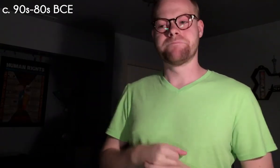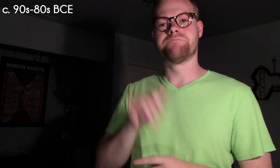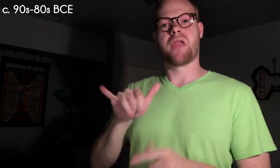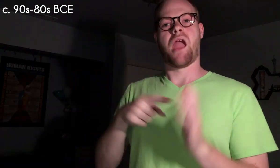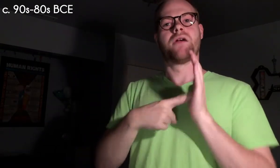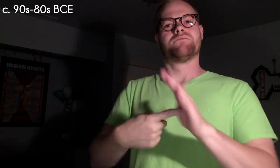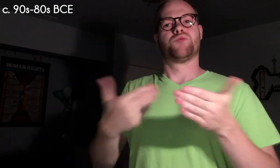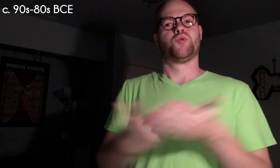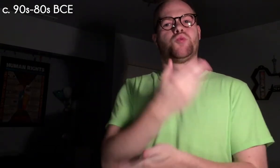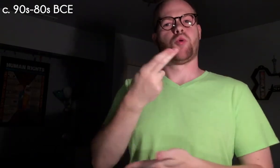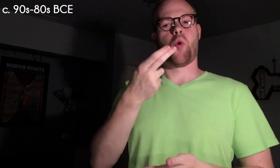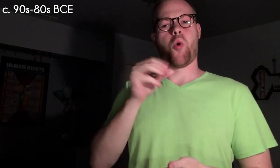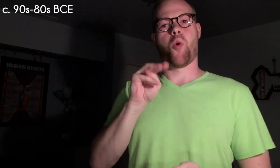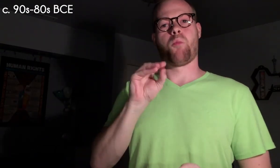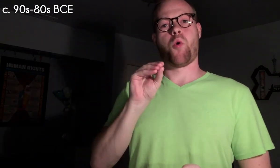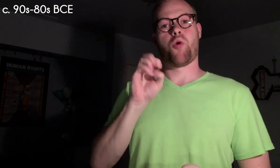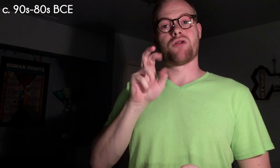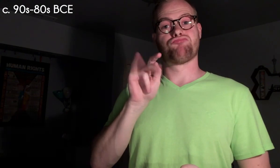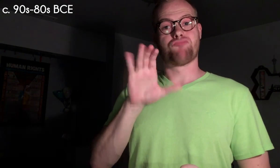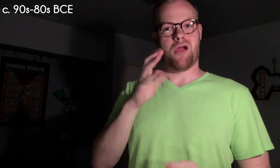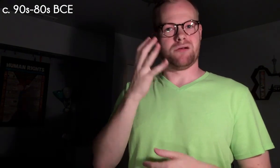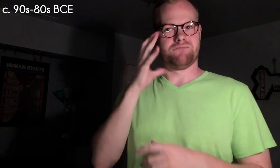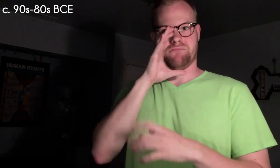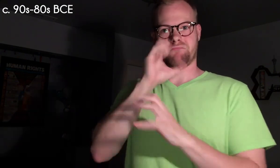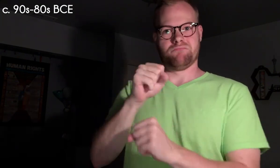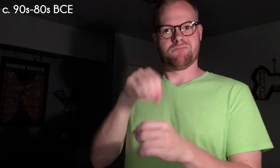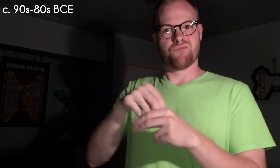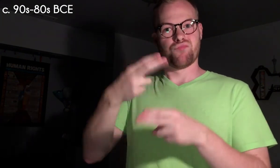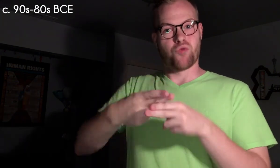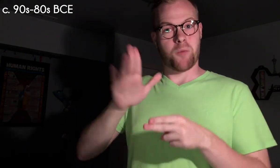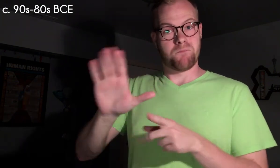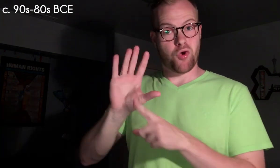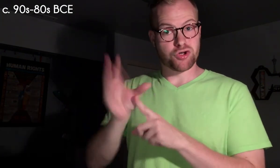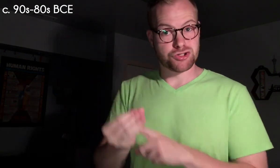signaling a new homoerotic aesthetic in Roman culture.